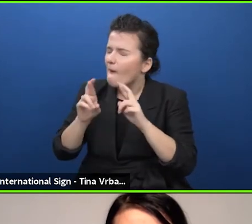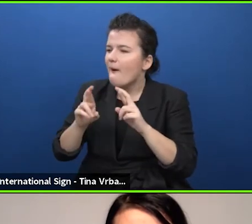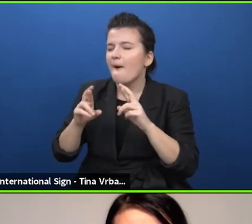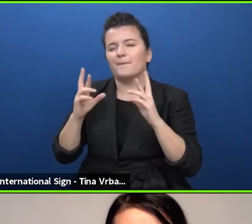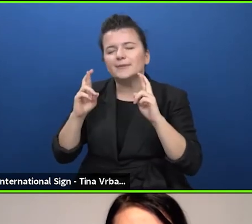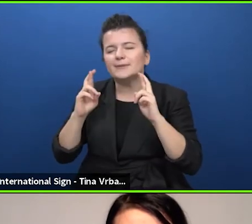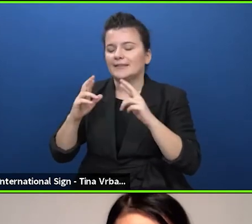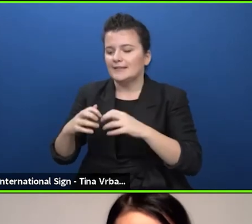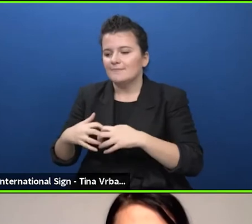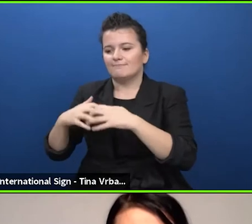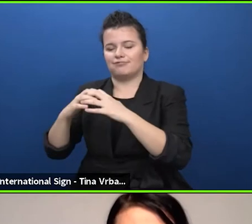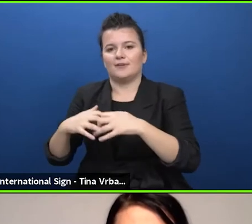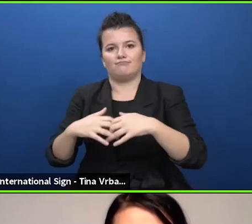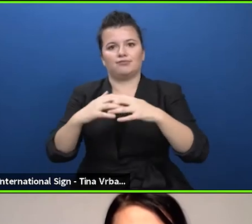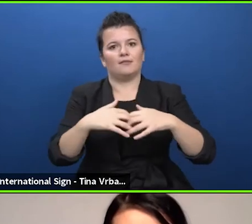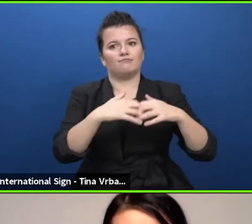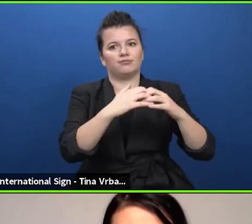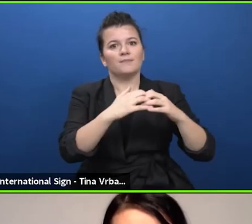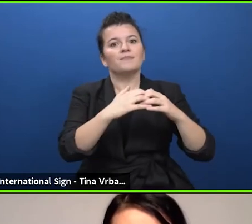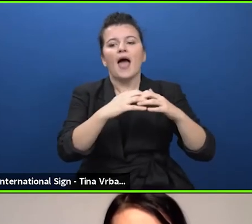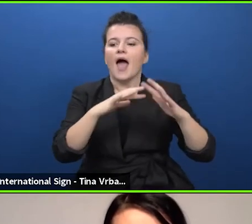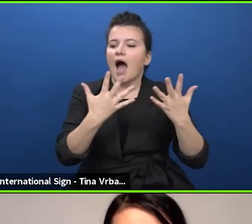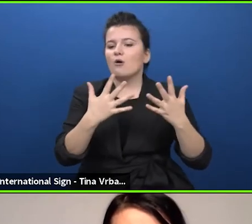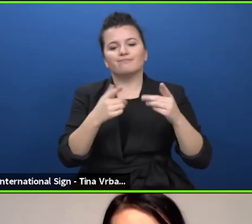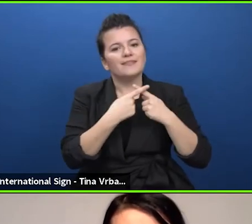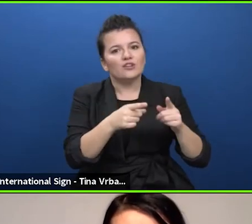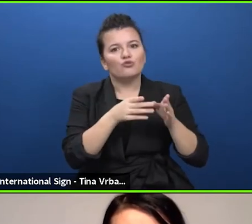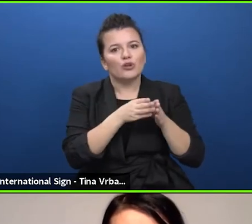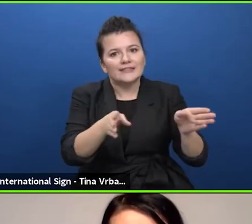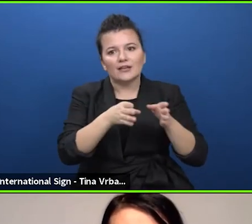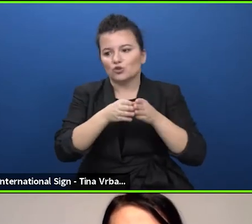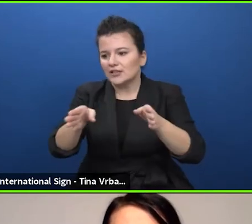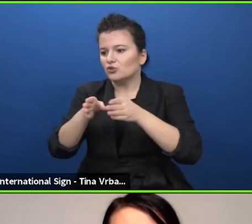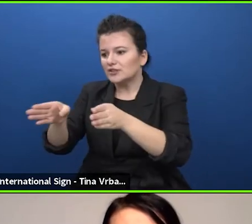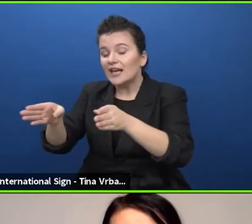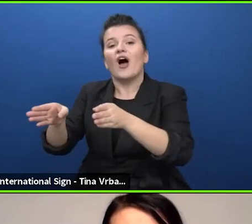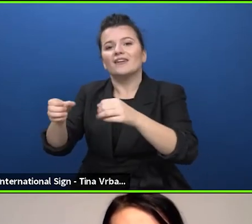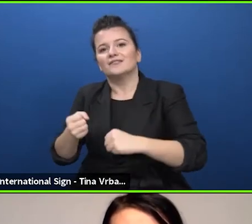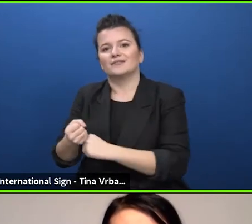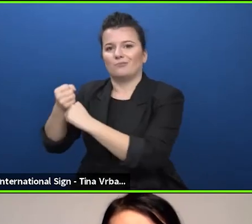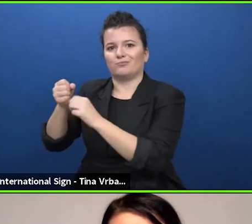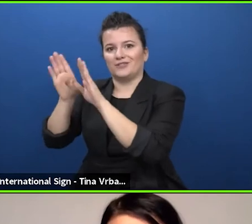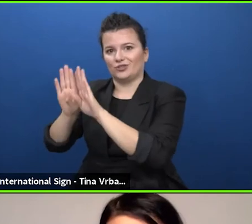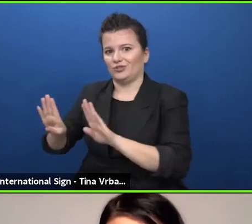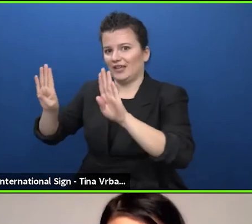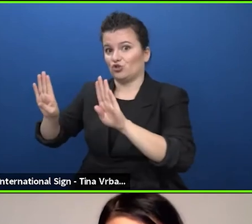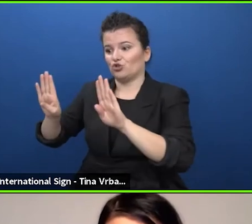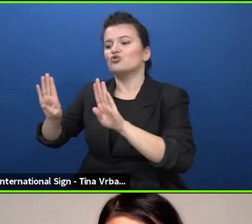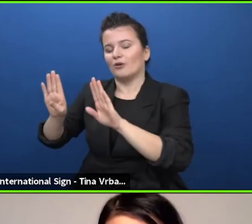approach for the performing arts and namely the theatre sector. Thank you very much Barbara.